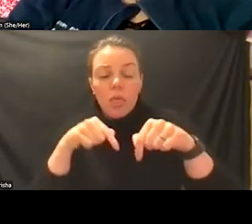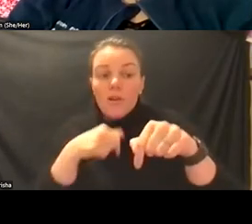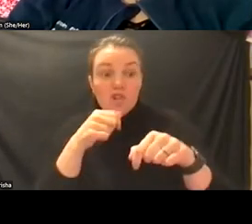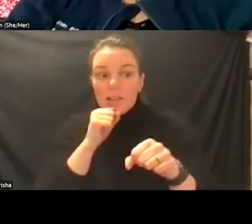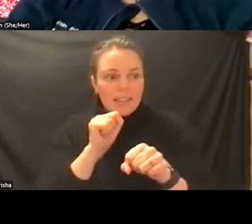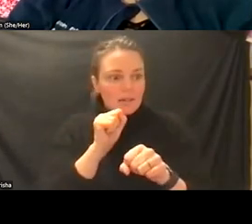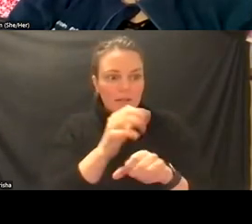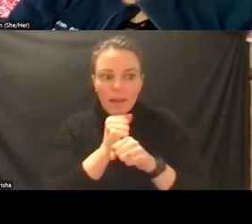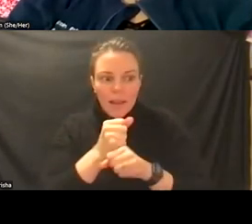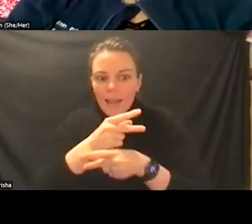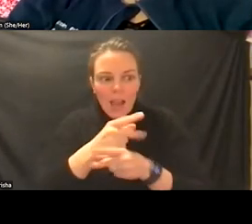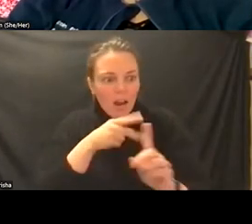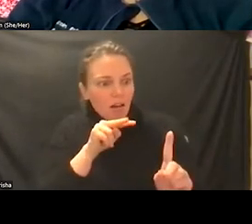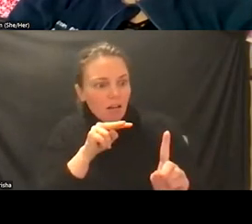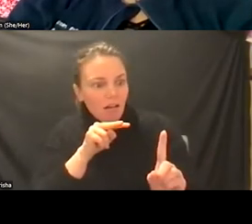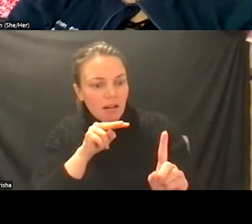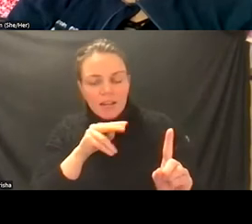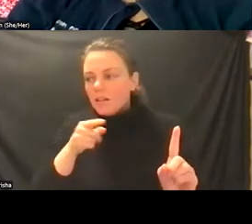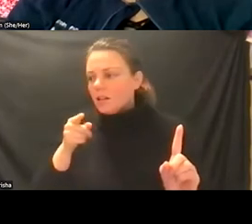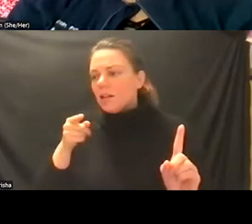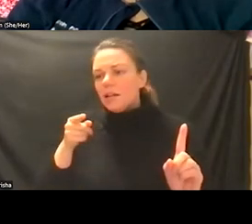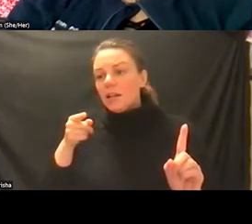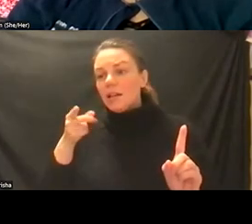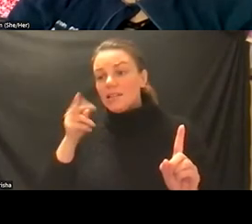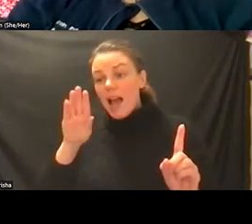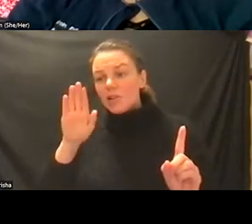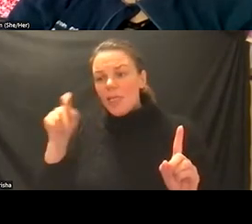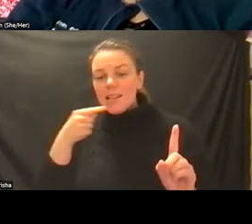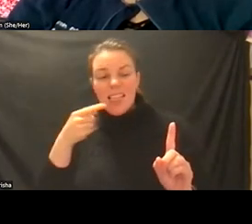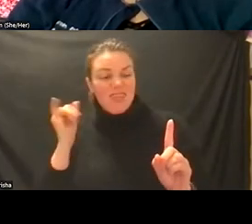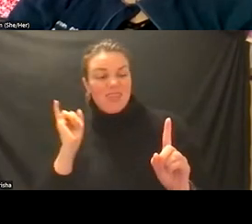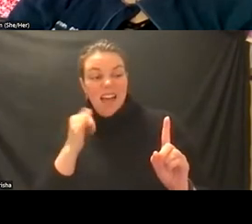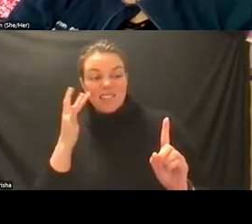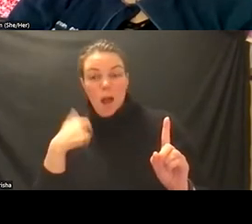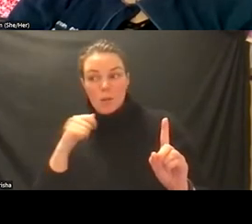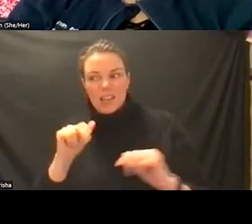and he told me that is why we need to build this clinic and ever since then we really